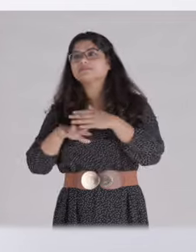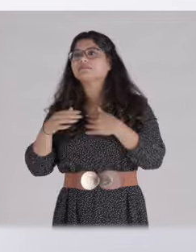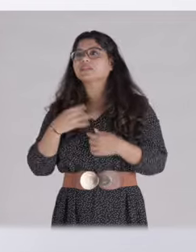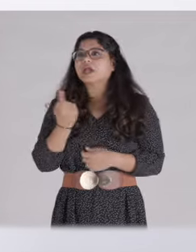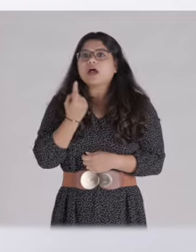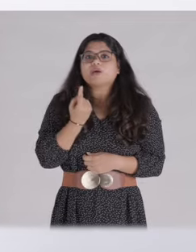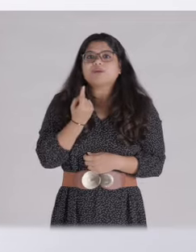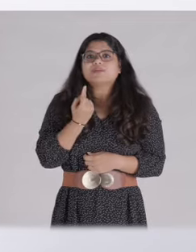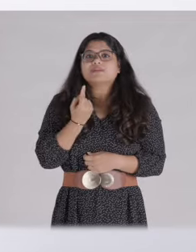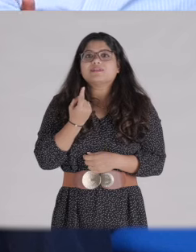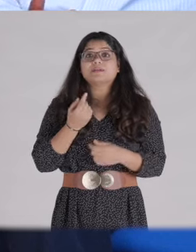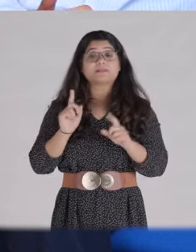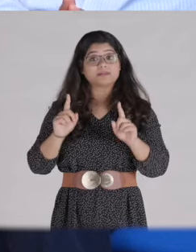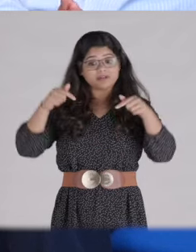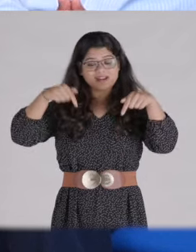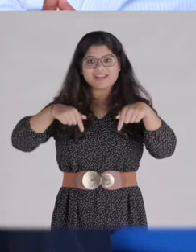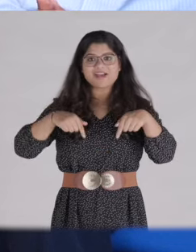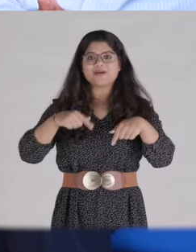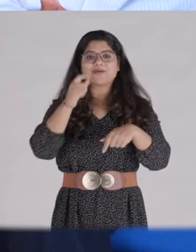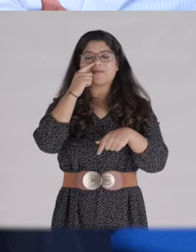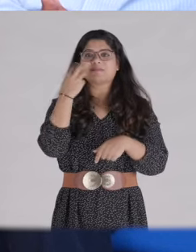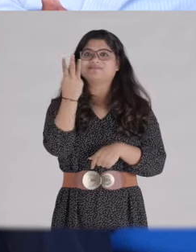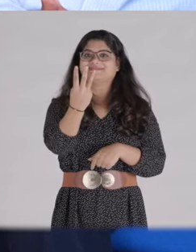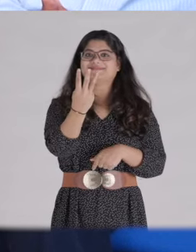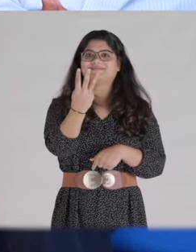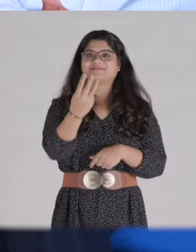I was alone. But now there are three of us.